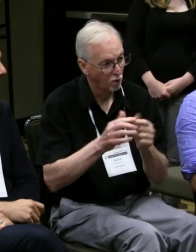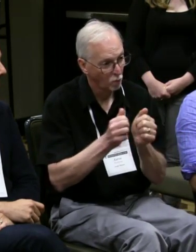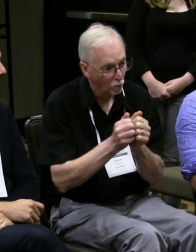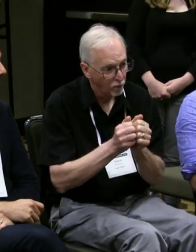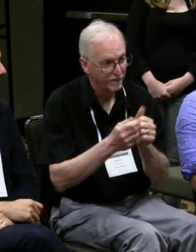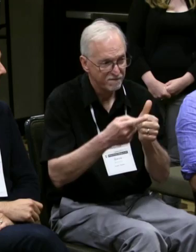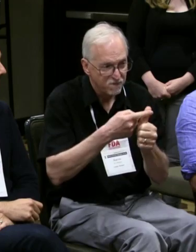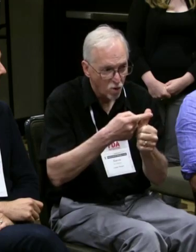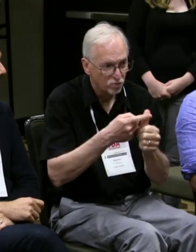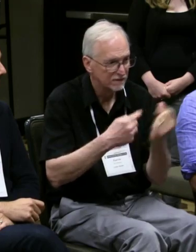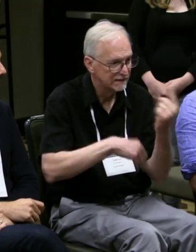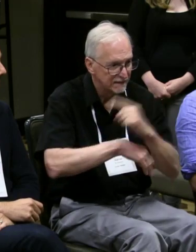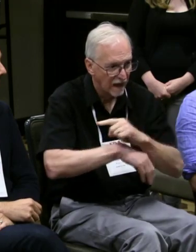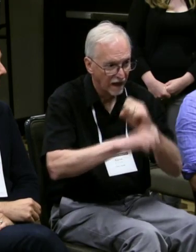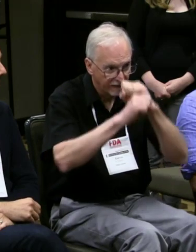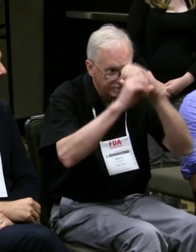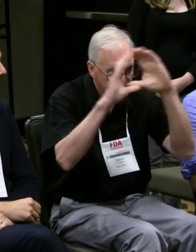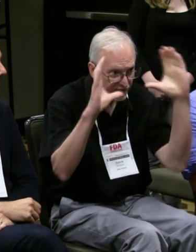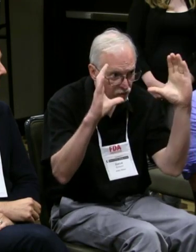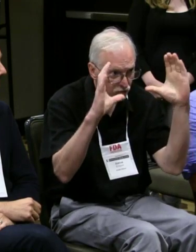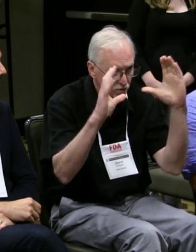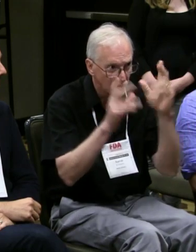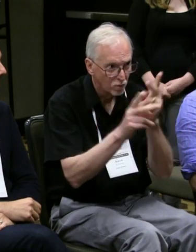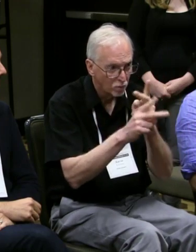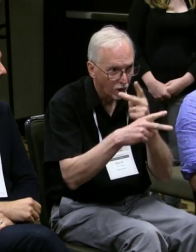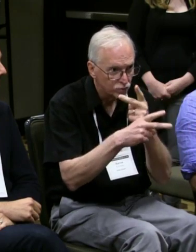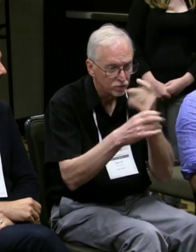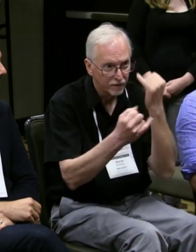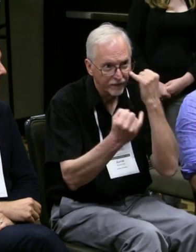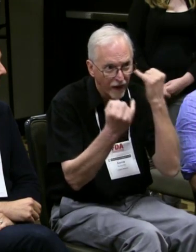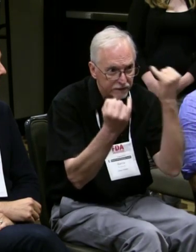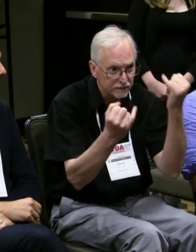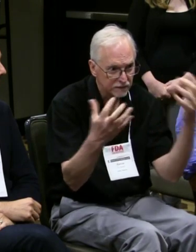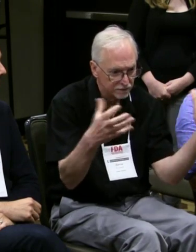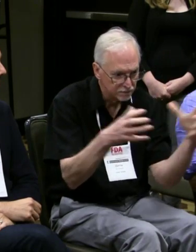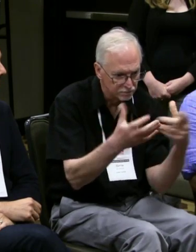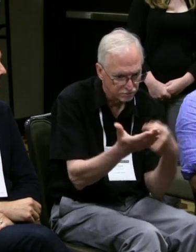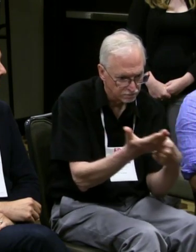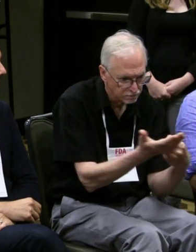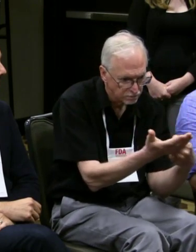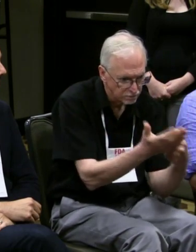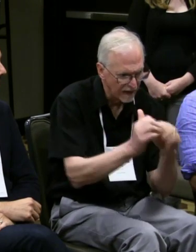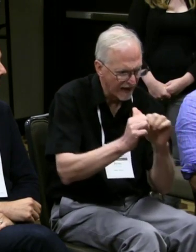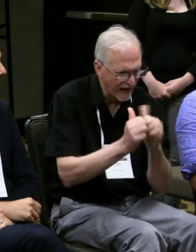And if you start from the first day with that initial production meeting,